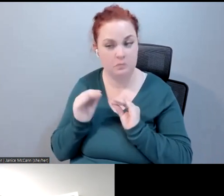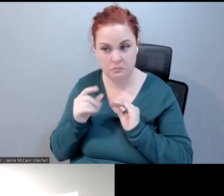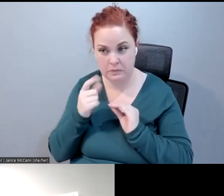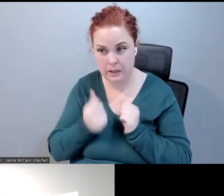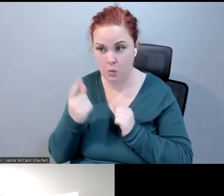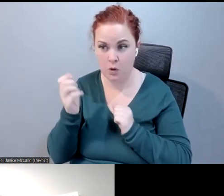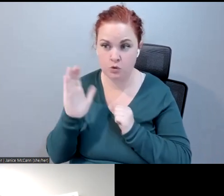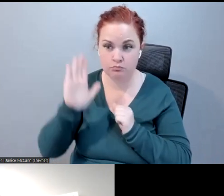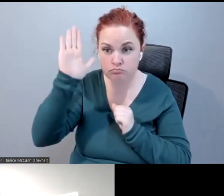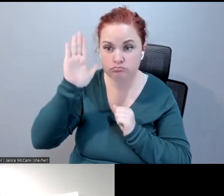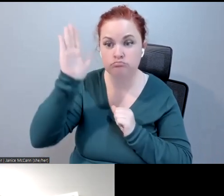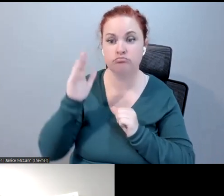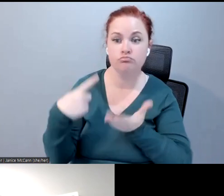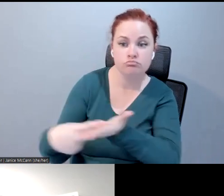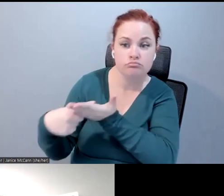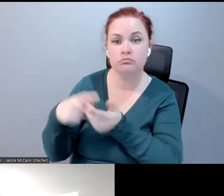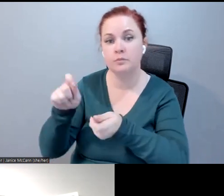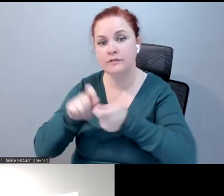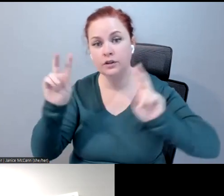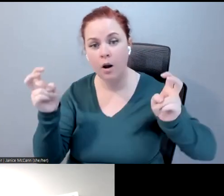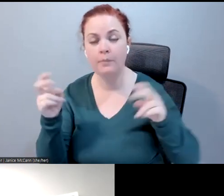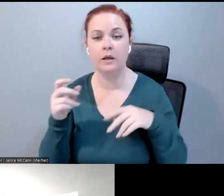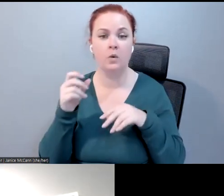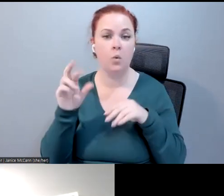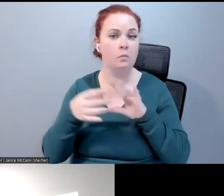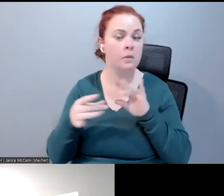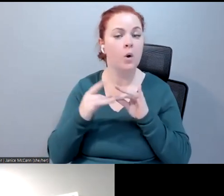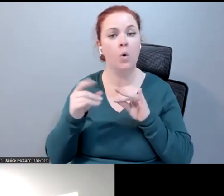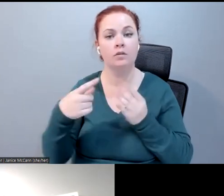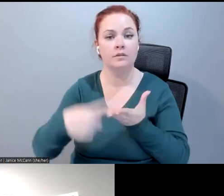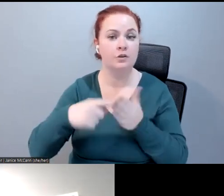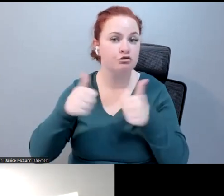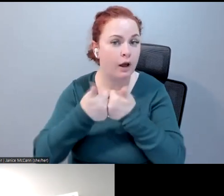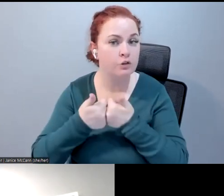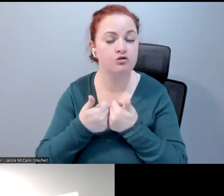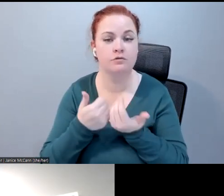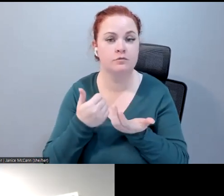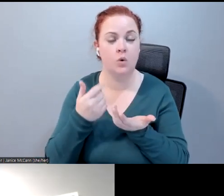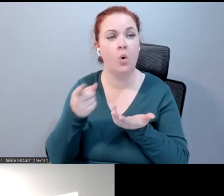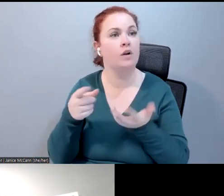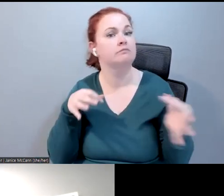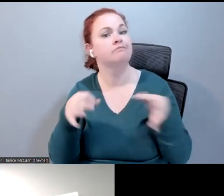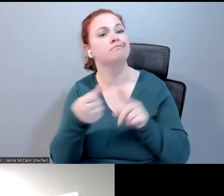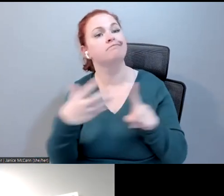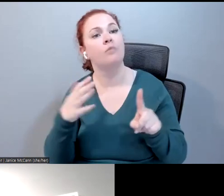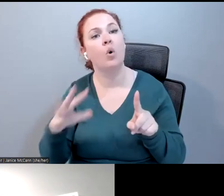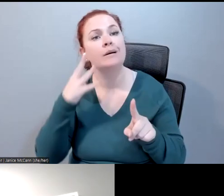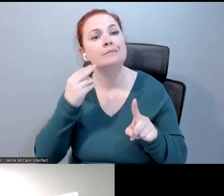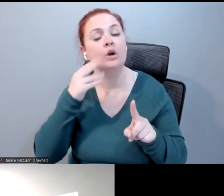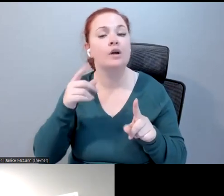raise their hand, talk about challenges that you faced in access to captions? Or if you are a developer or designer,